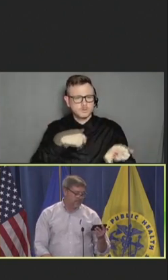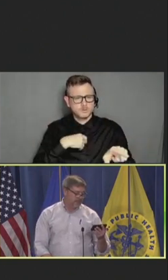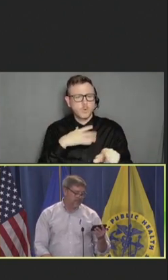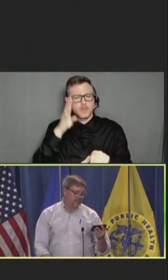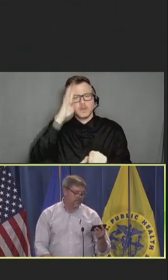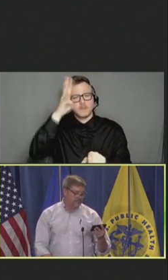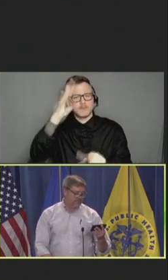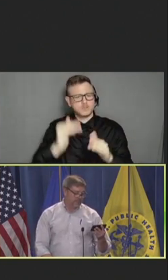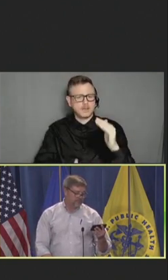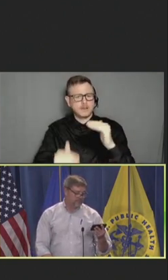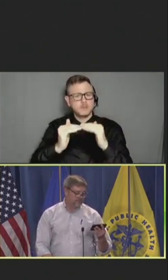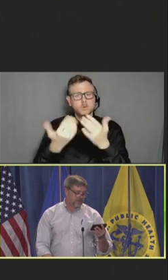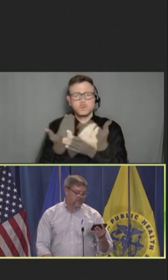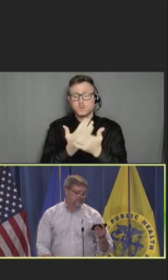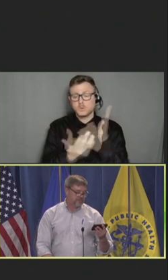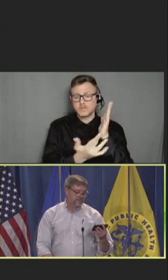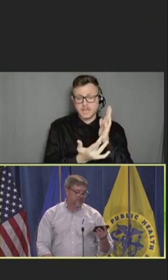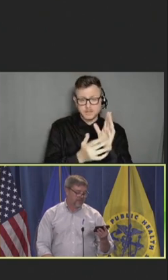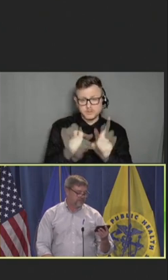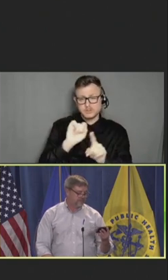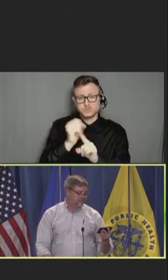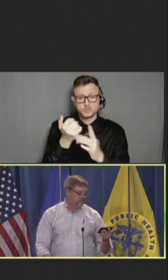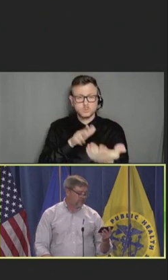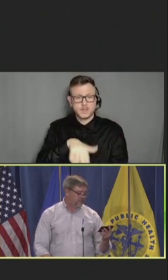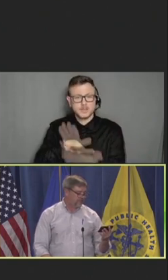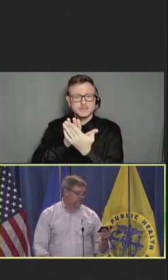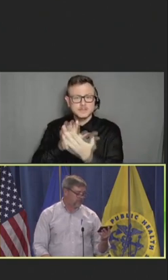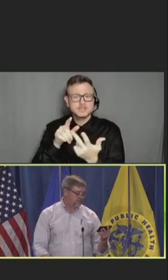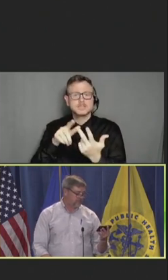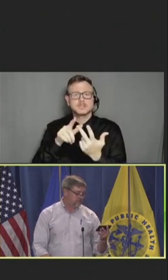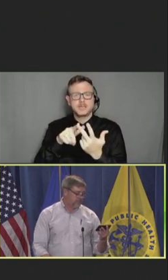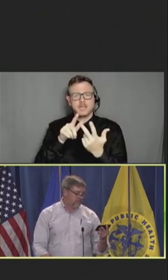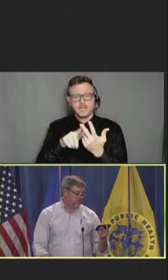Many of the new technologies, strategies, and vaccine development approaches could be